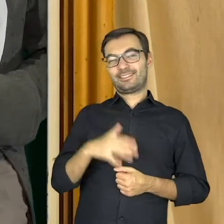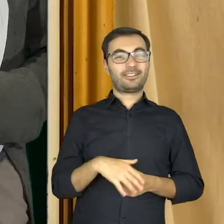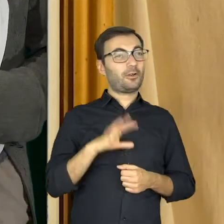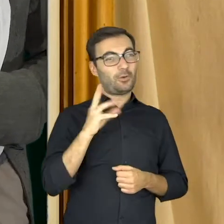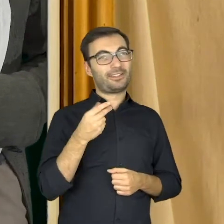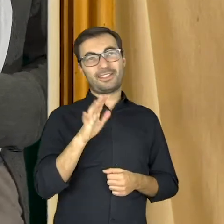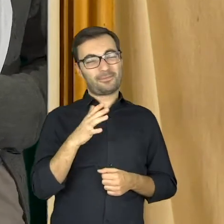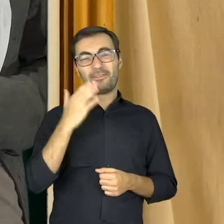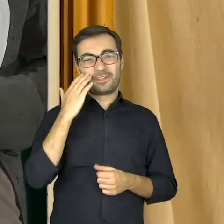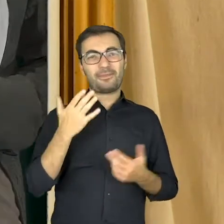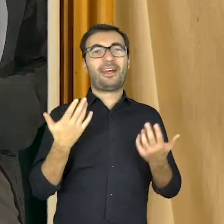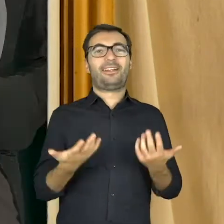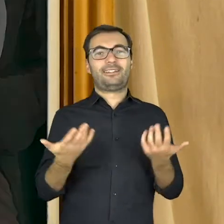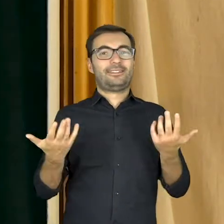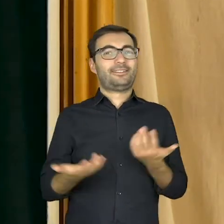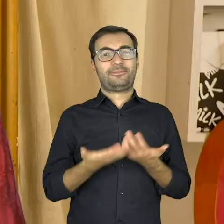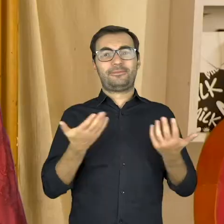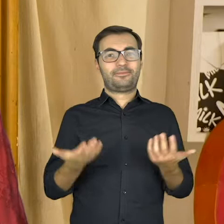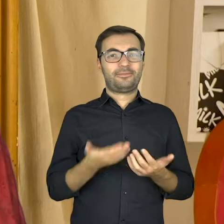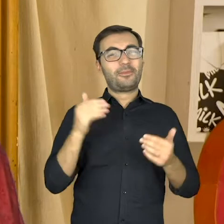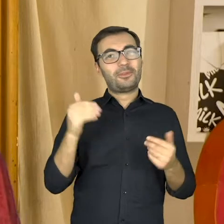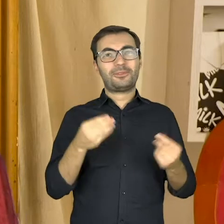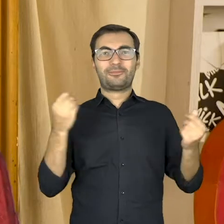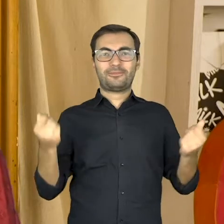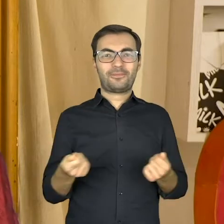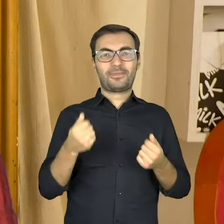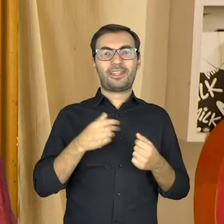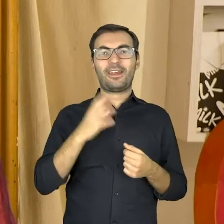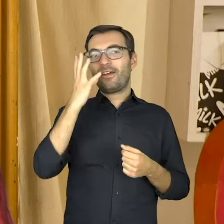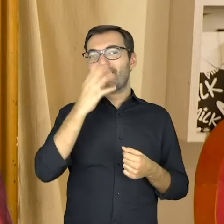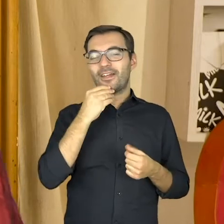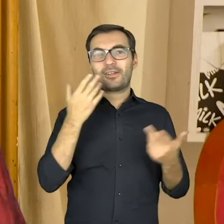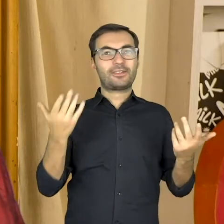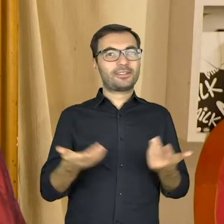It doesn’t look nice, but, perhaps, it looks